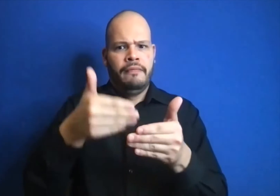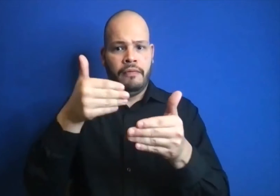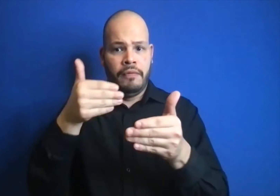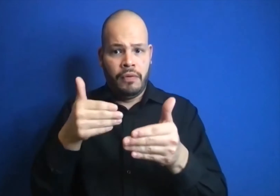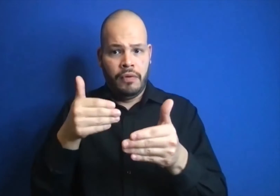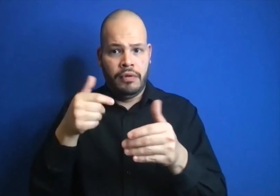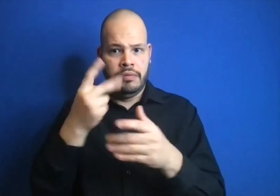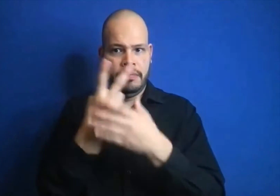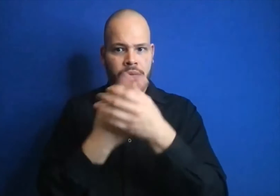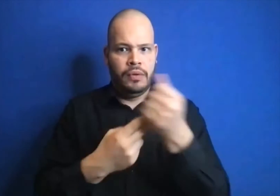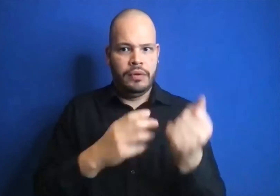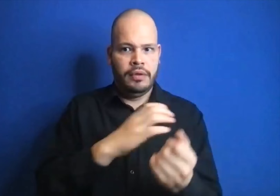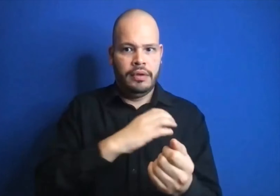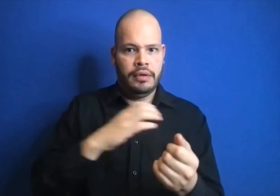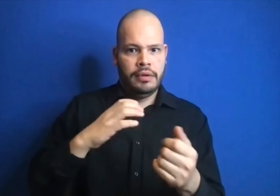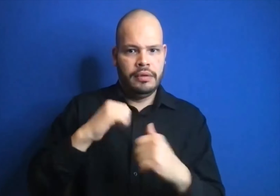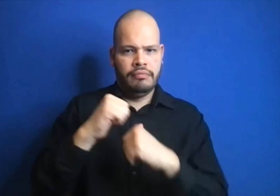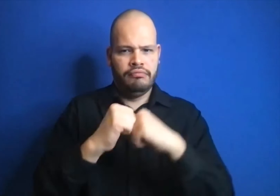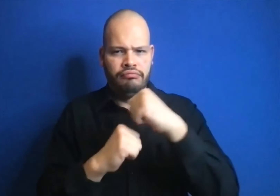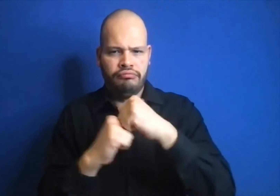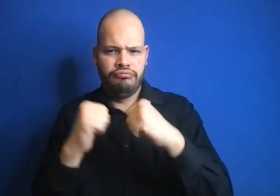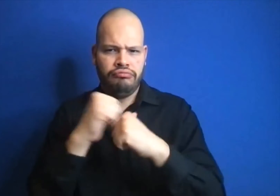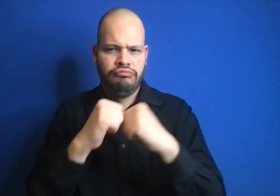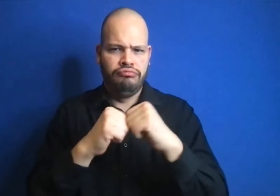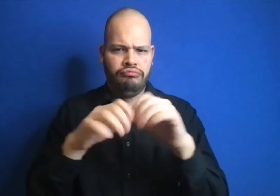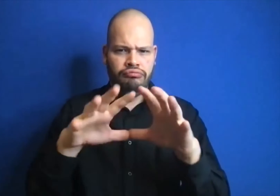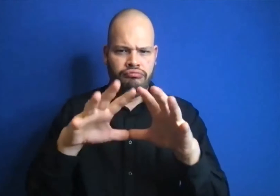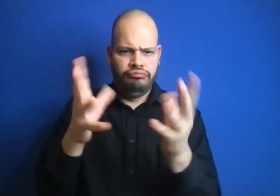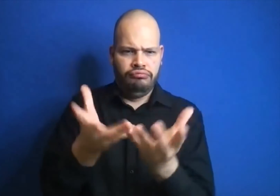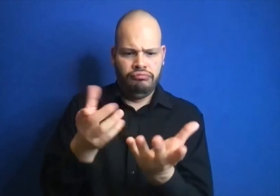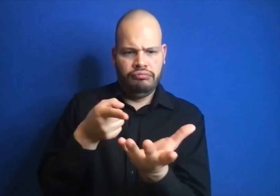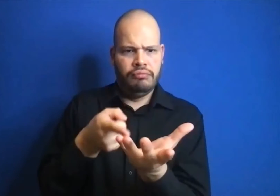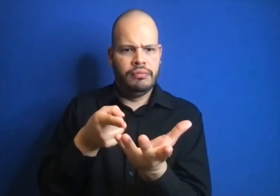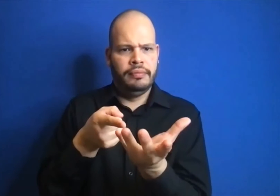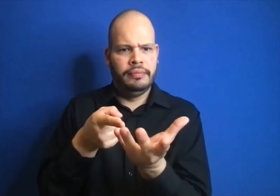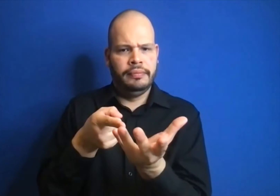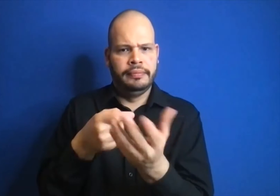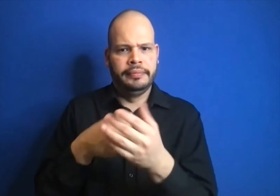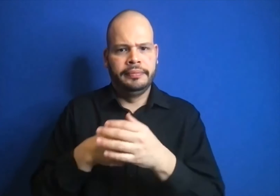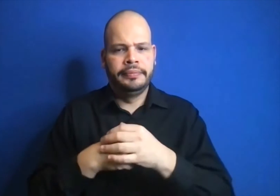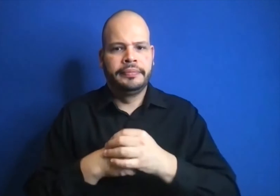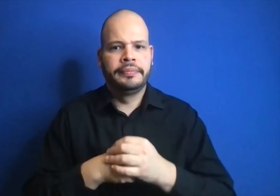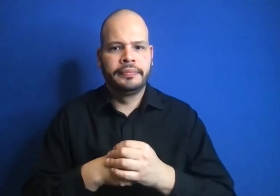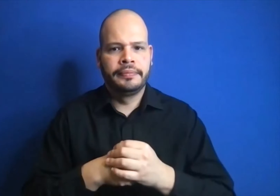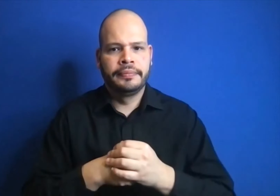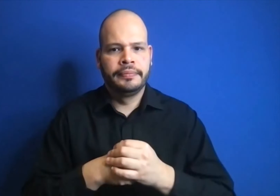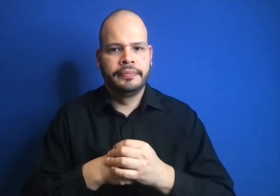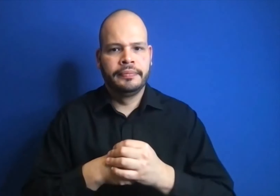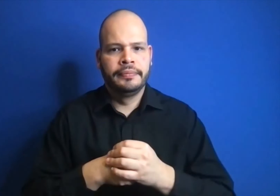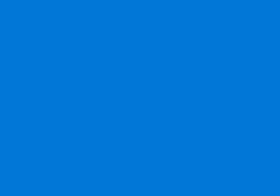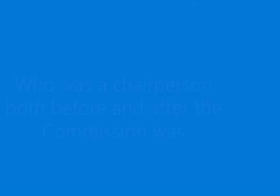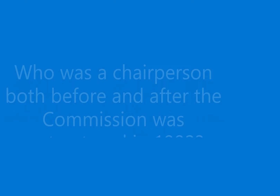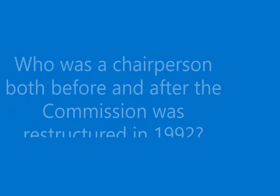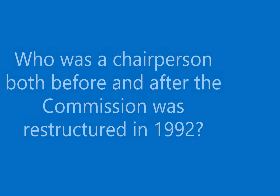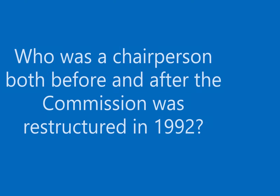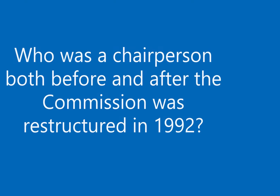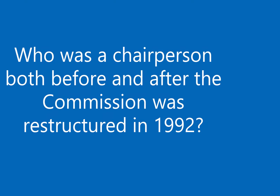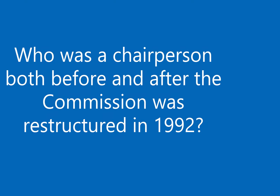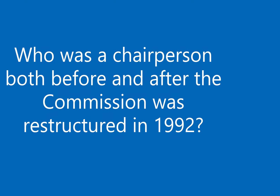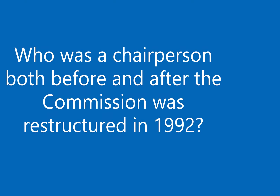Who was a chairperson both before and after the commission was restructured in 1992?